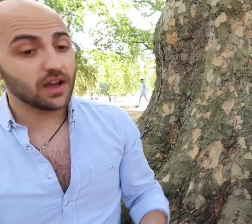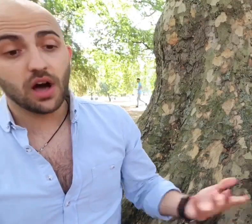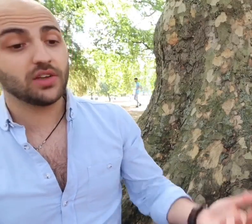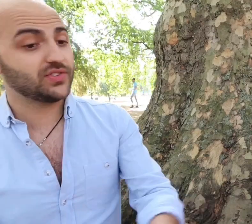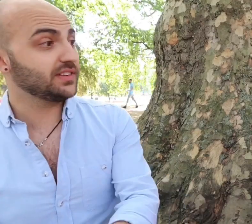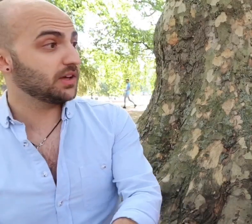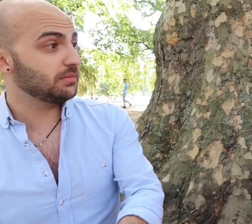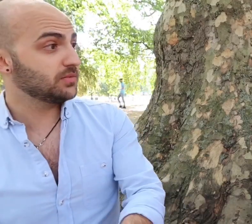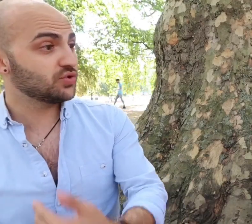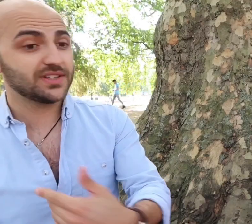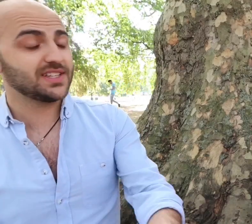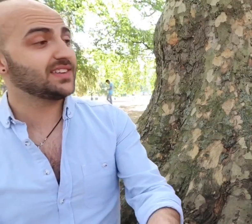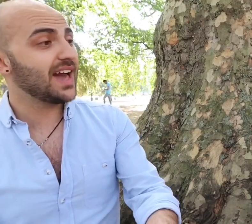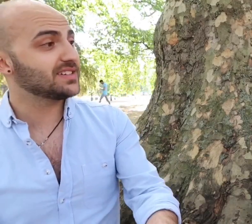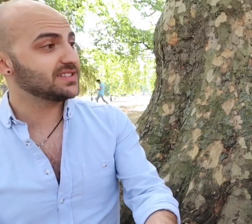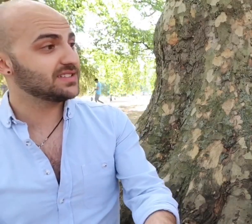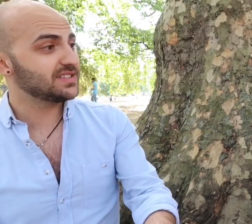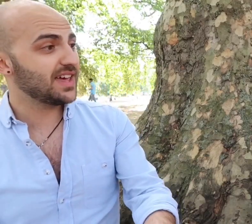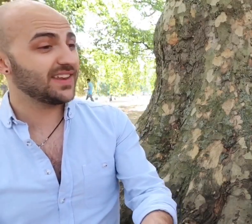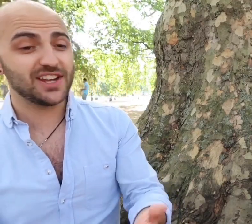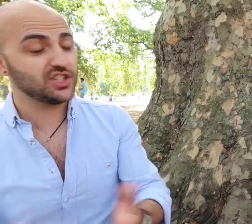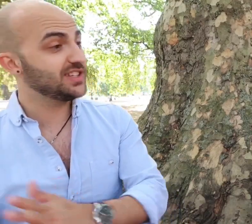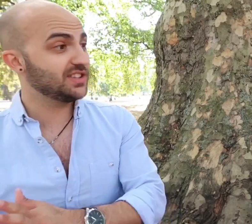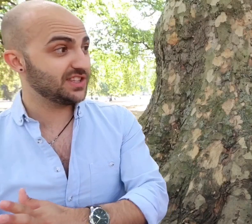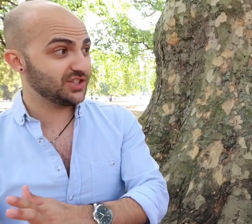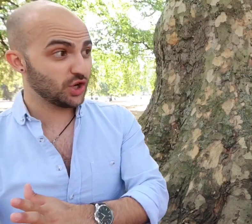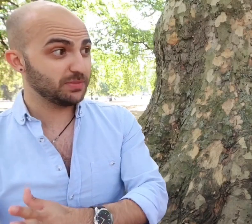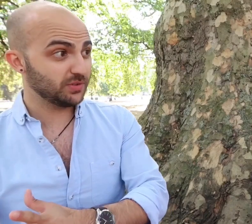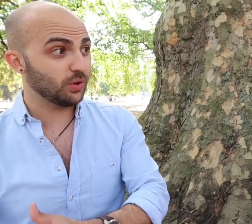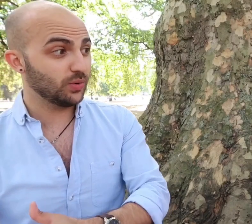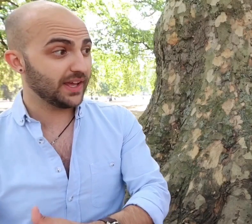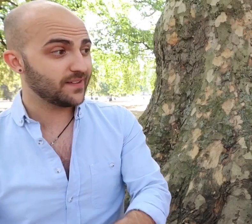casting them trusting the actors and then actually the job is appalling